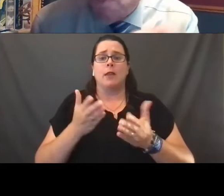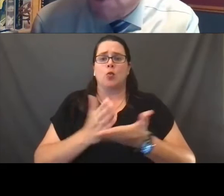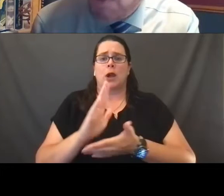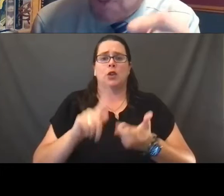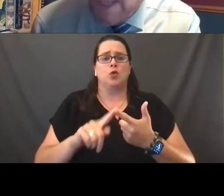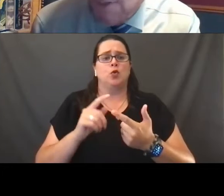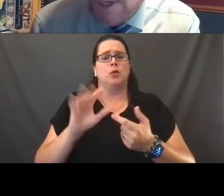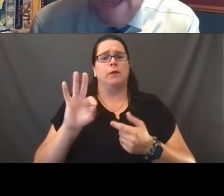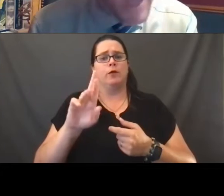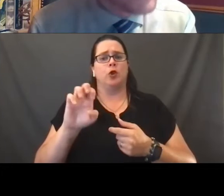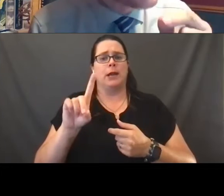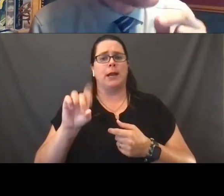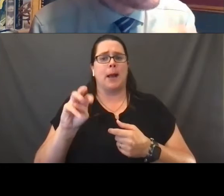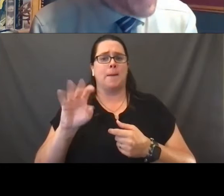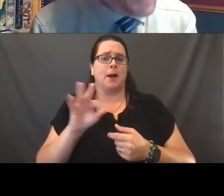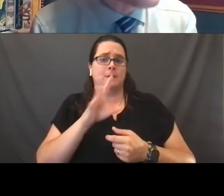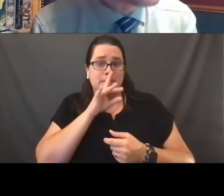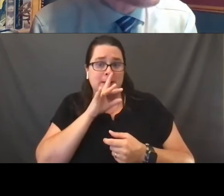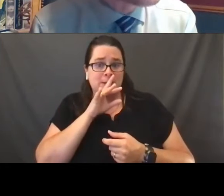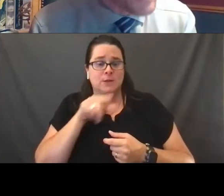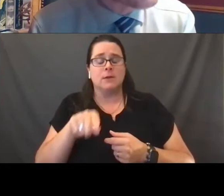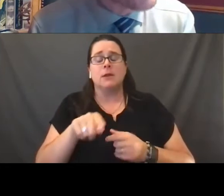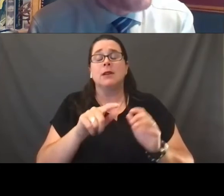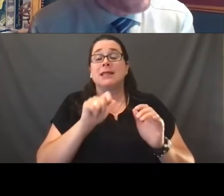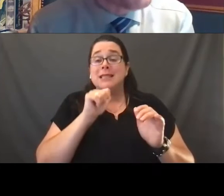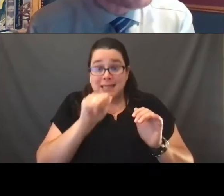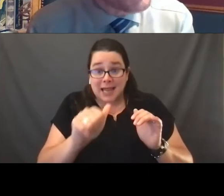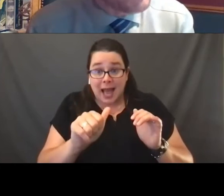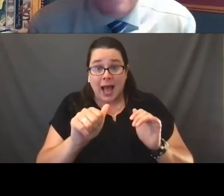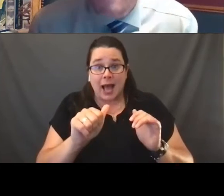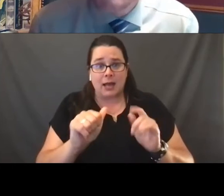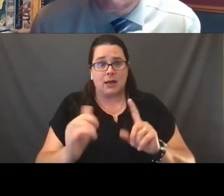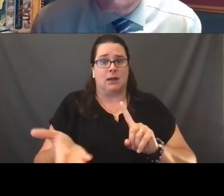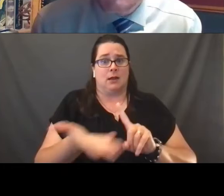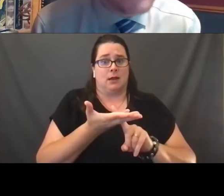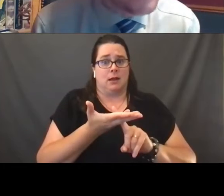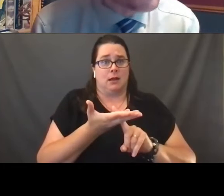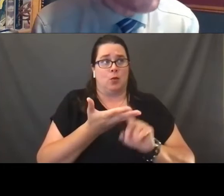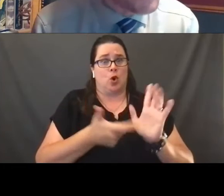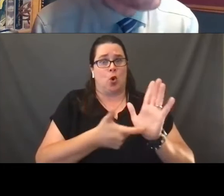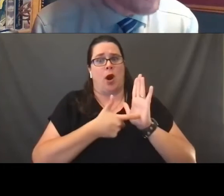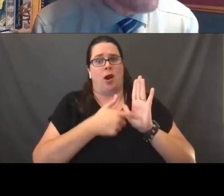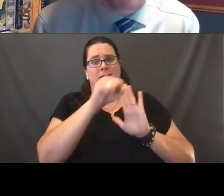which is what she was alleging, does not, does not compel the state to facilitate a change